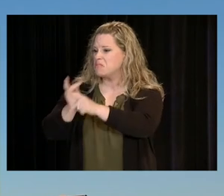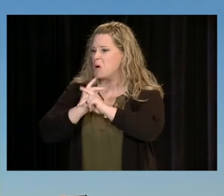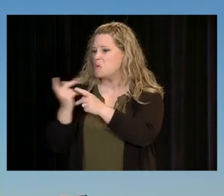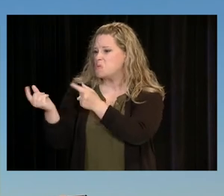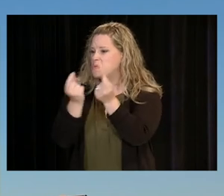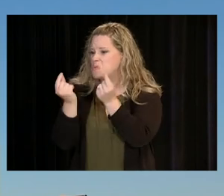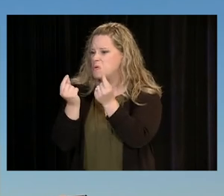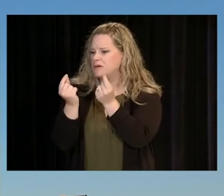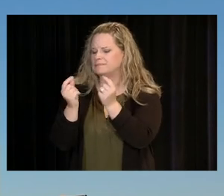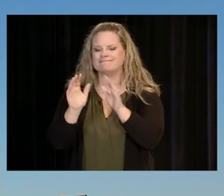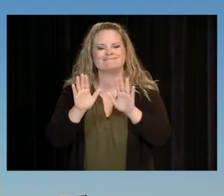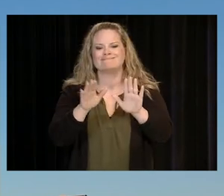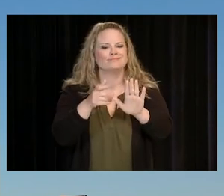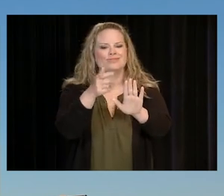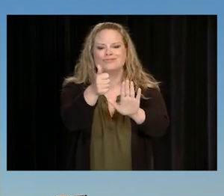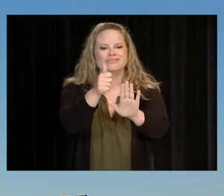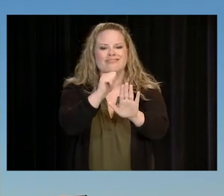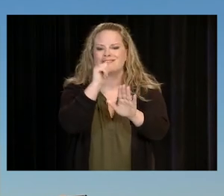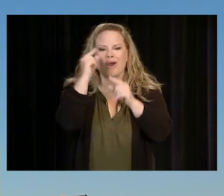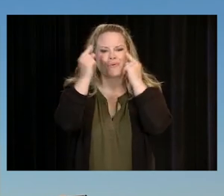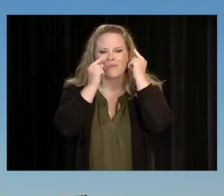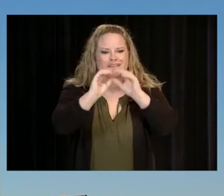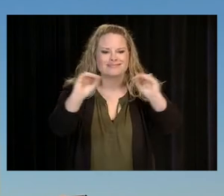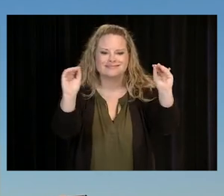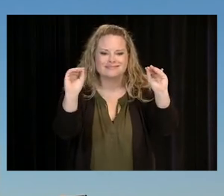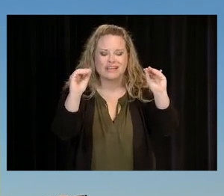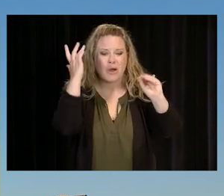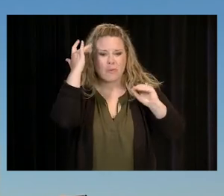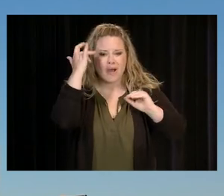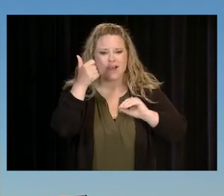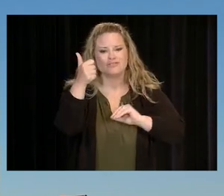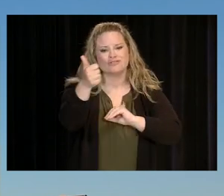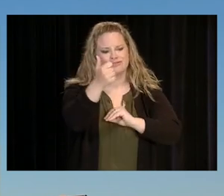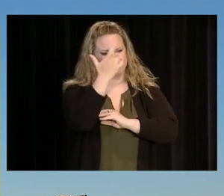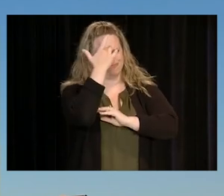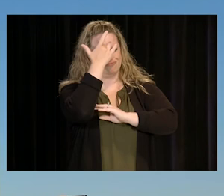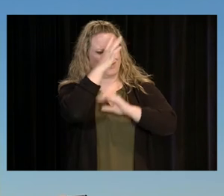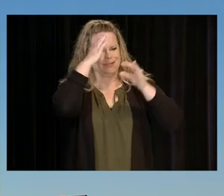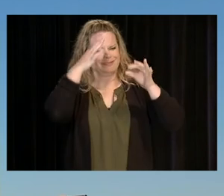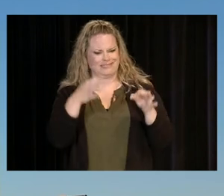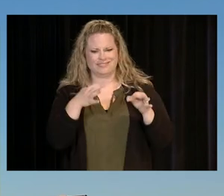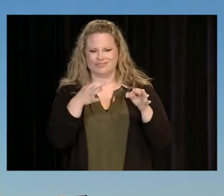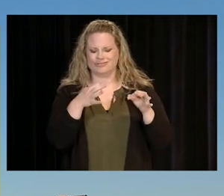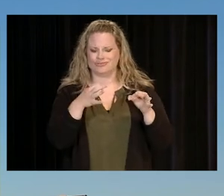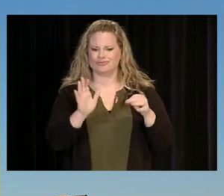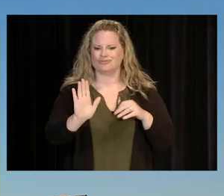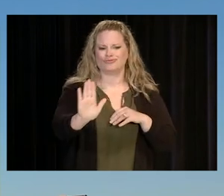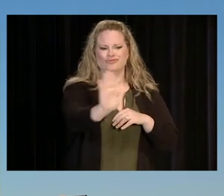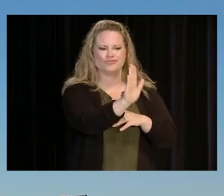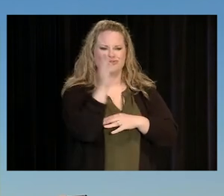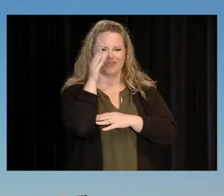YOU DON'T. YOU KNOW THAT YOU HAVE ALREADY MADE A SMARTER DECISION ABOUT YOUR FUTURE THEN THEY EVER WILL!